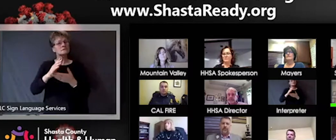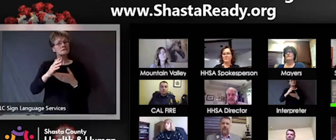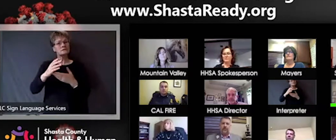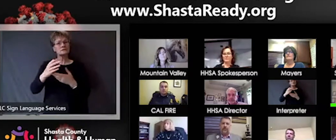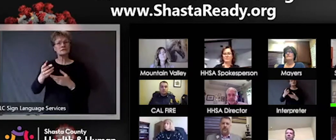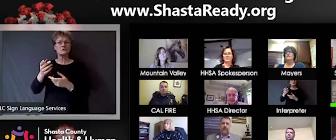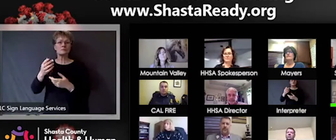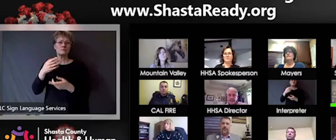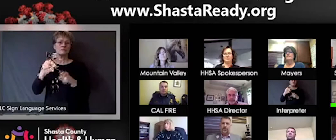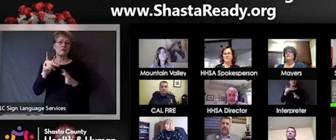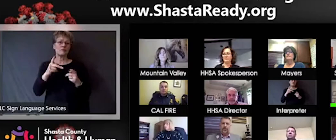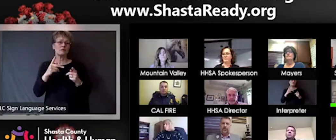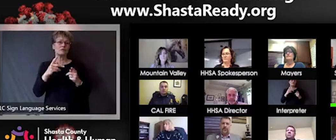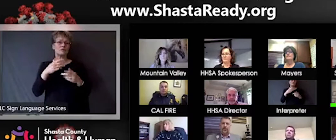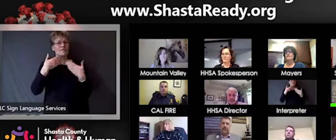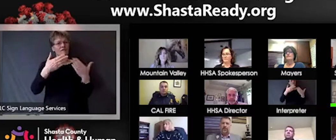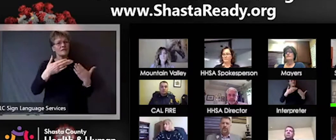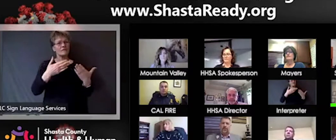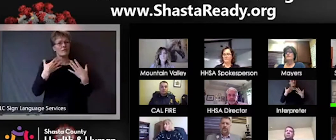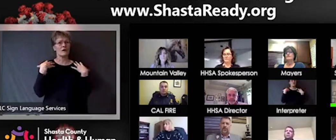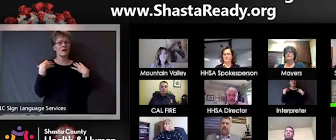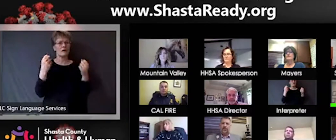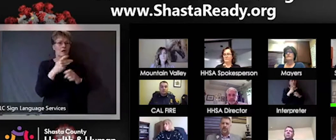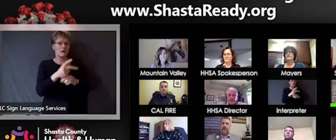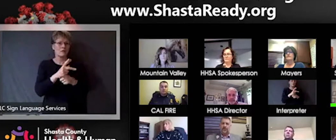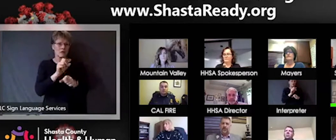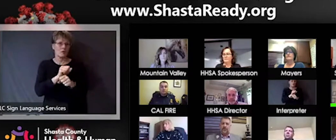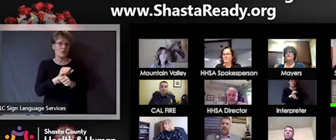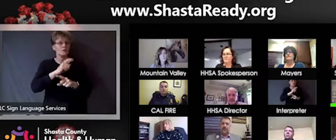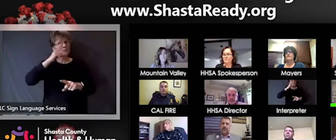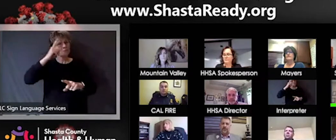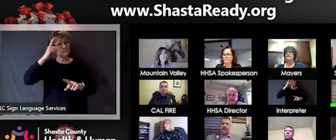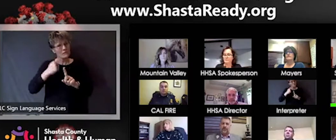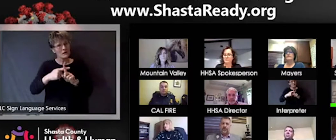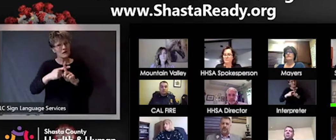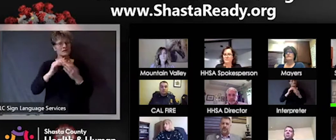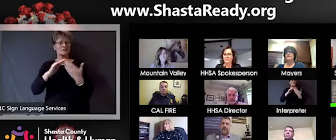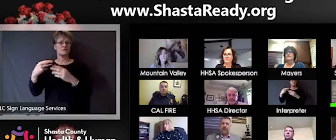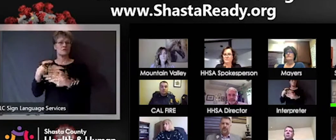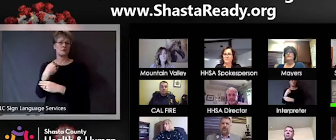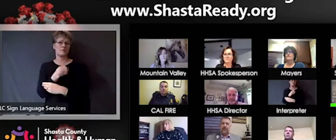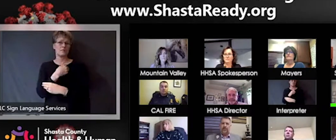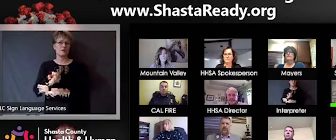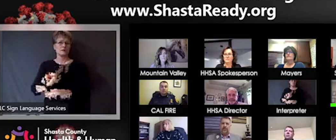effort. Couple of reminders I wanted to share today. First is to please avoid